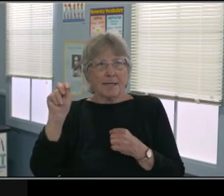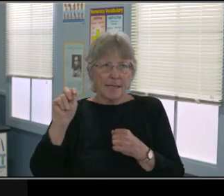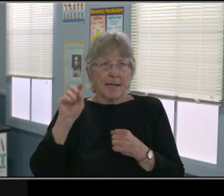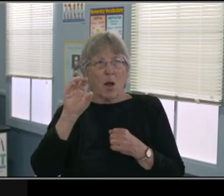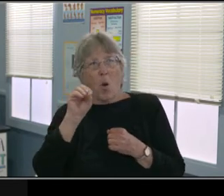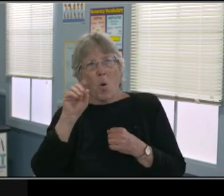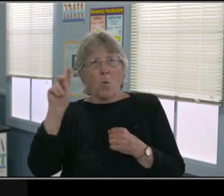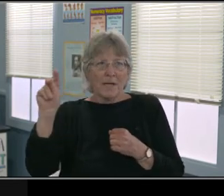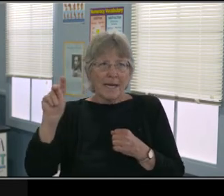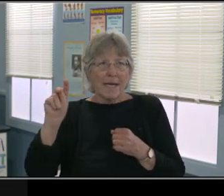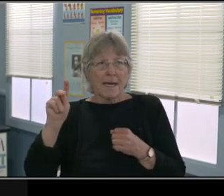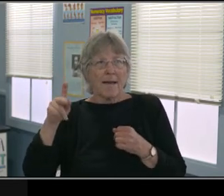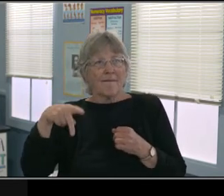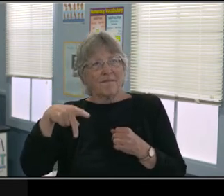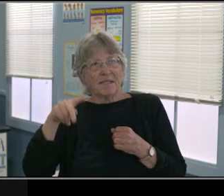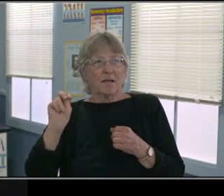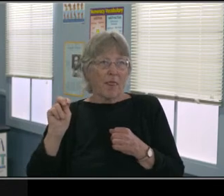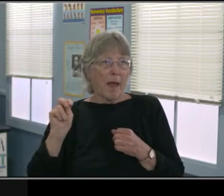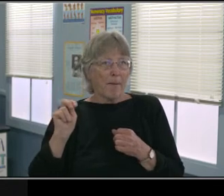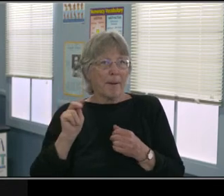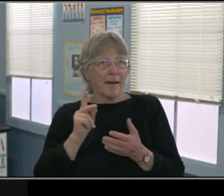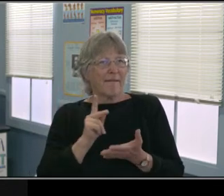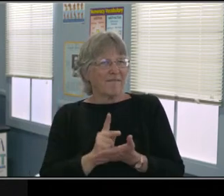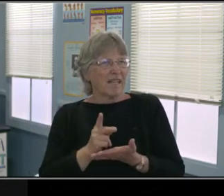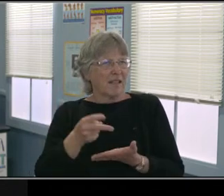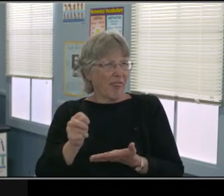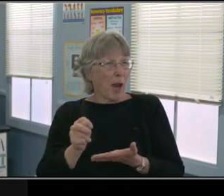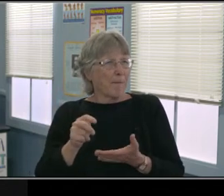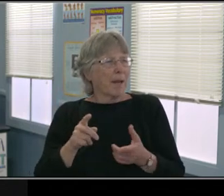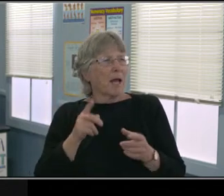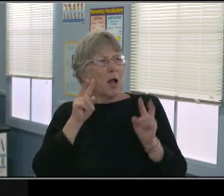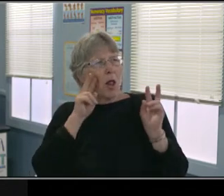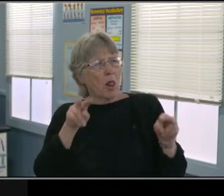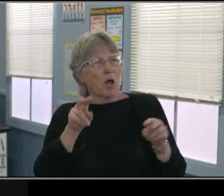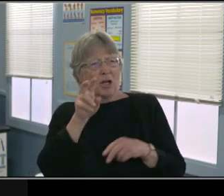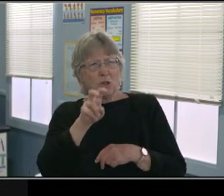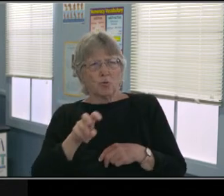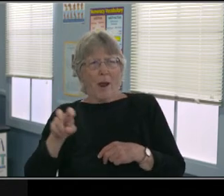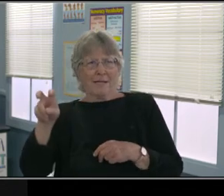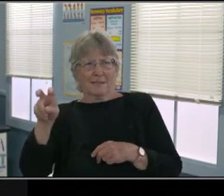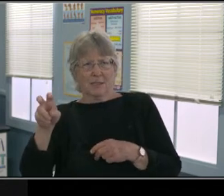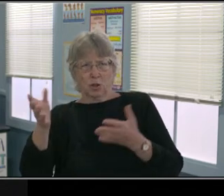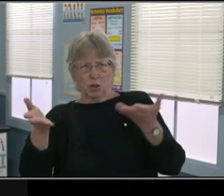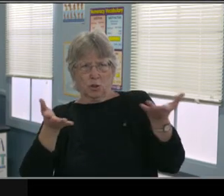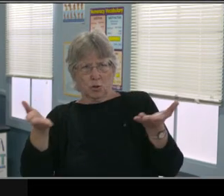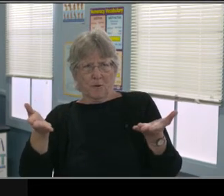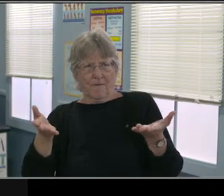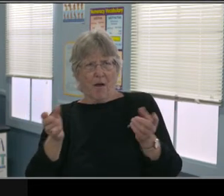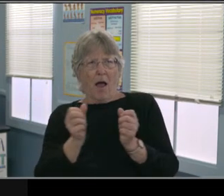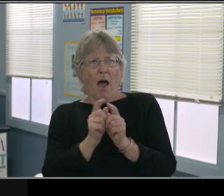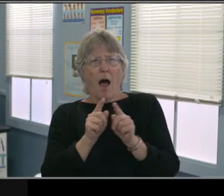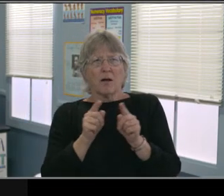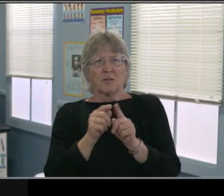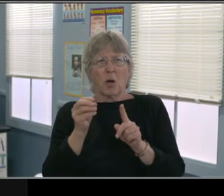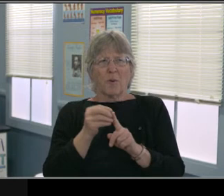So what the form does is it leads you down a path to ask you questions to help guide you